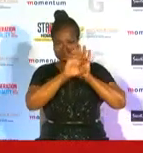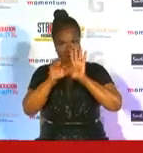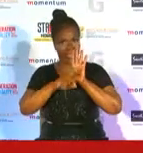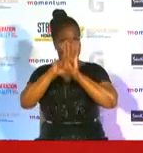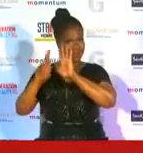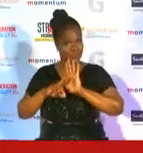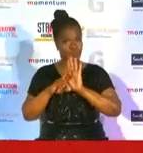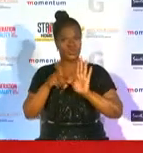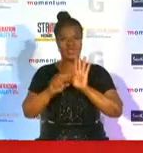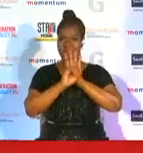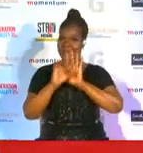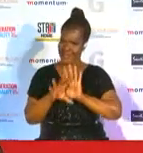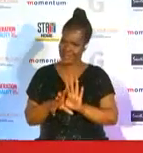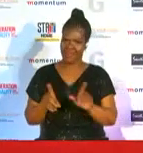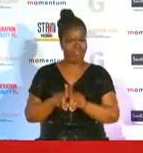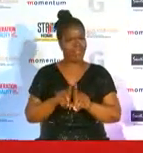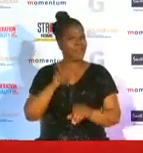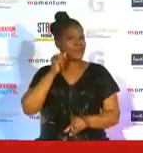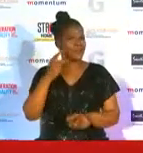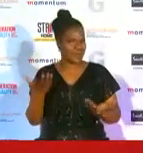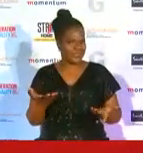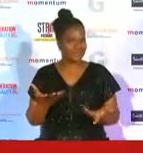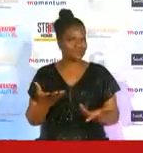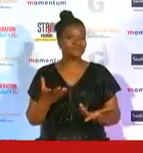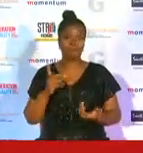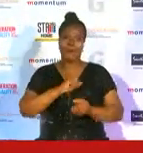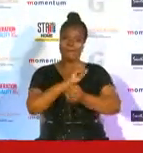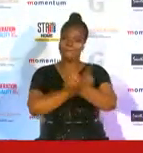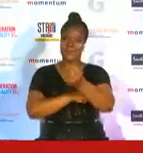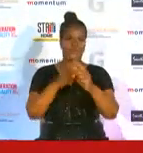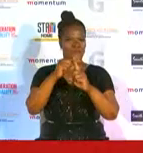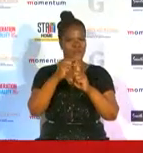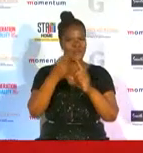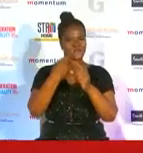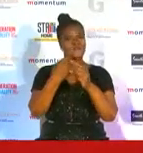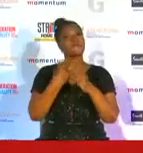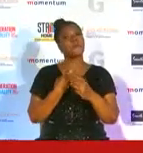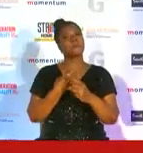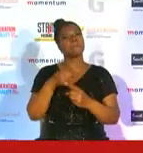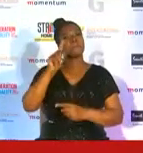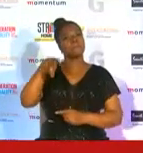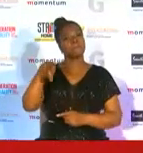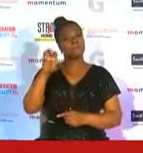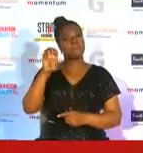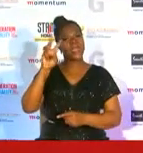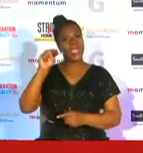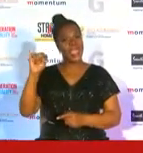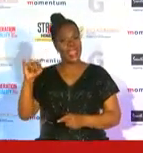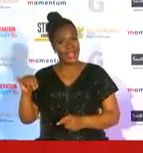the girls are doing well powerful there's um words there from penny haynes who is the ambassador of the 2020 momentum g sports awards